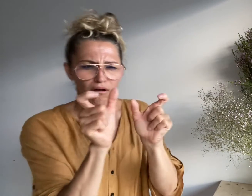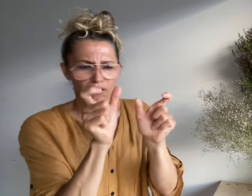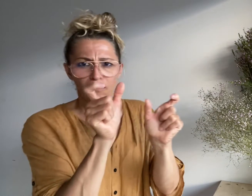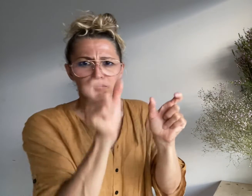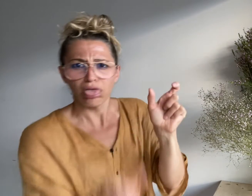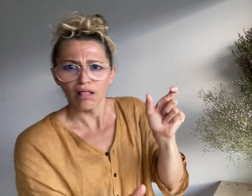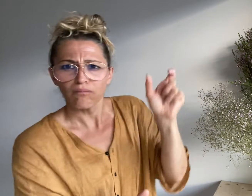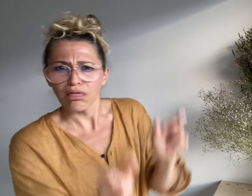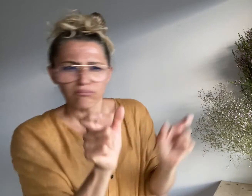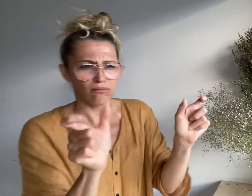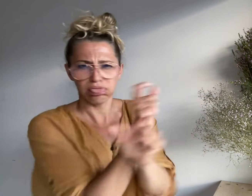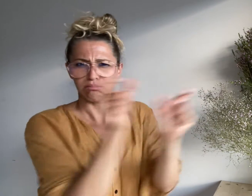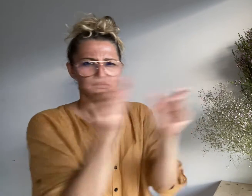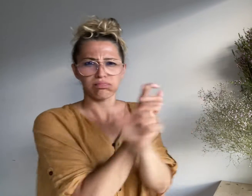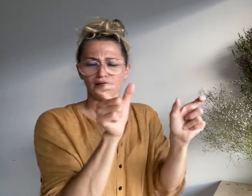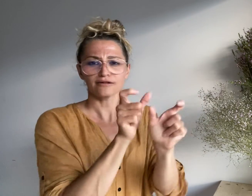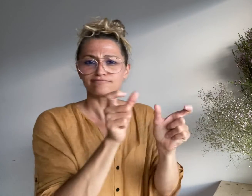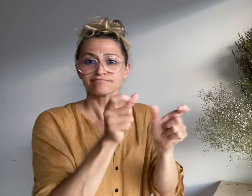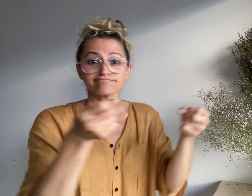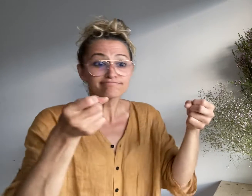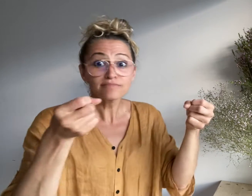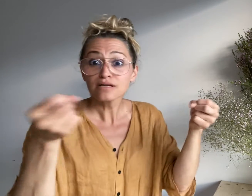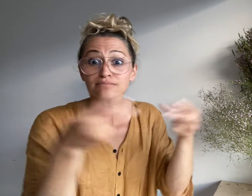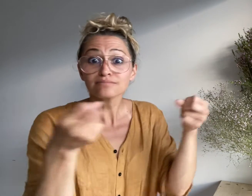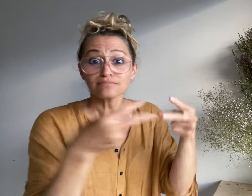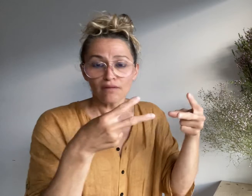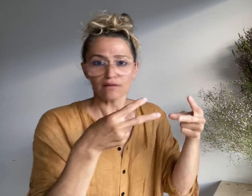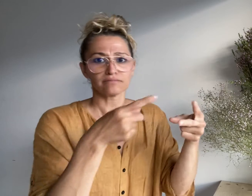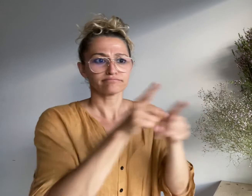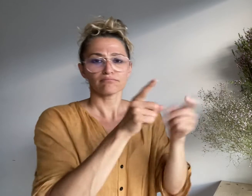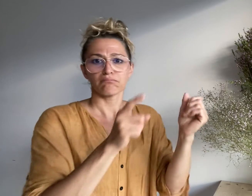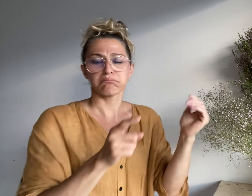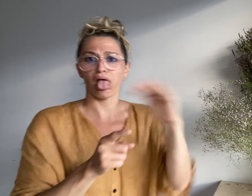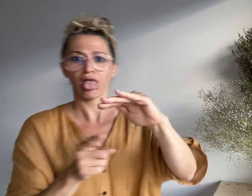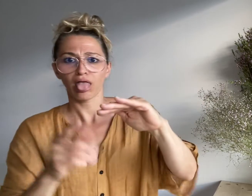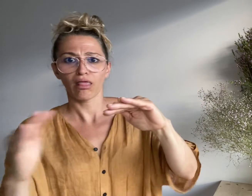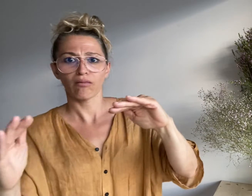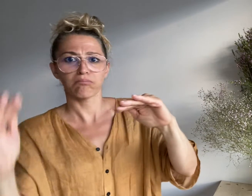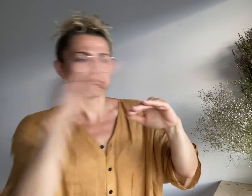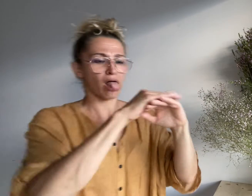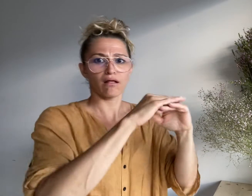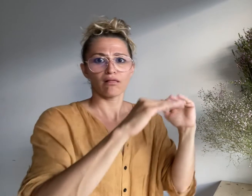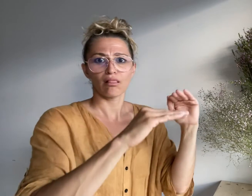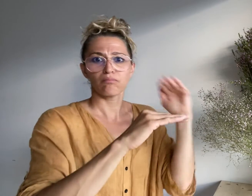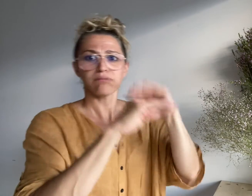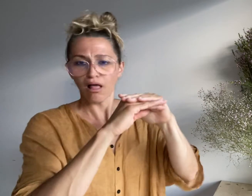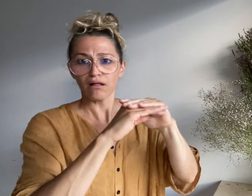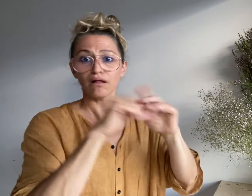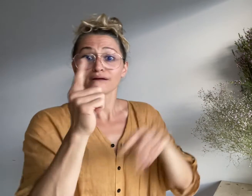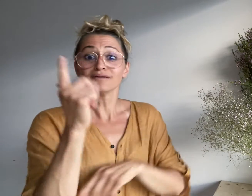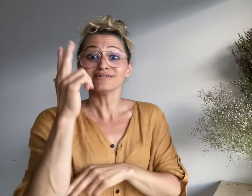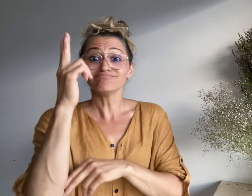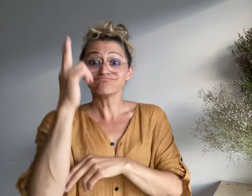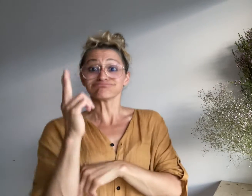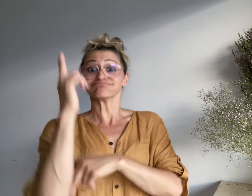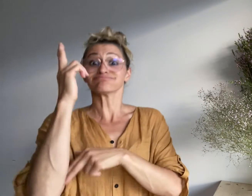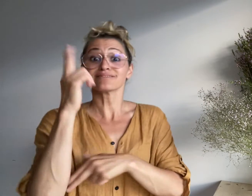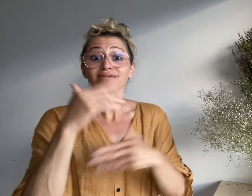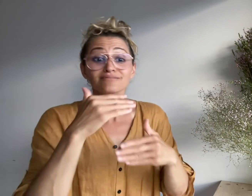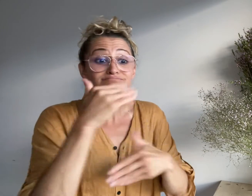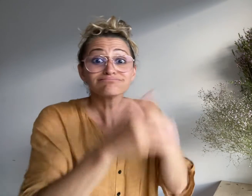and captions that overran the segment and appeared at